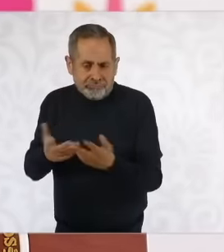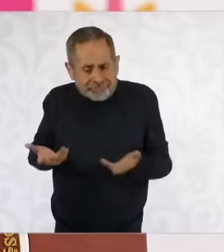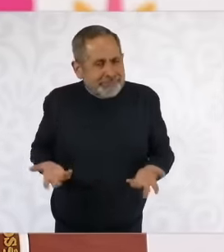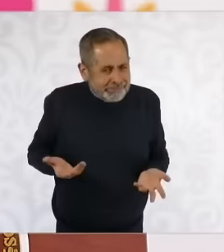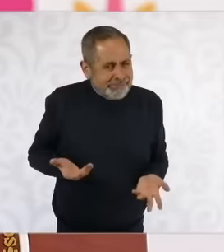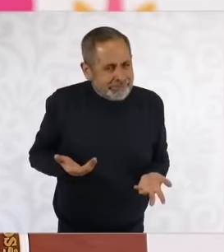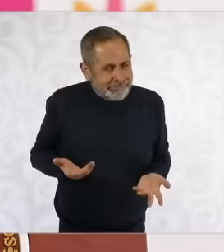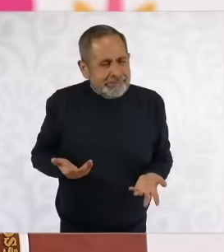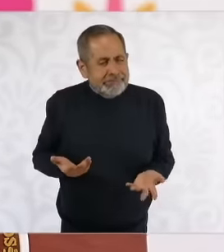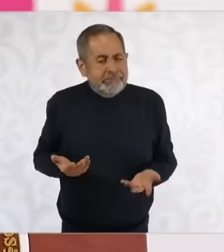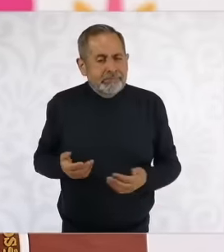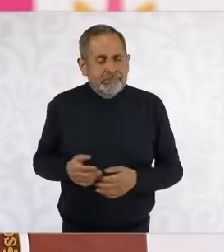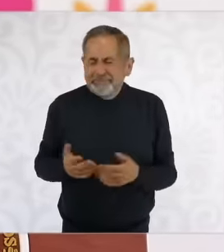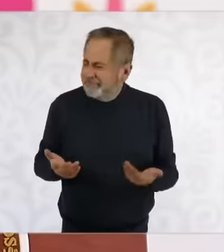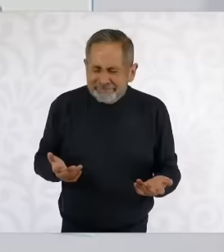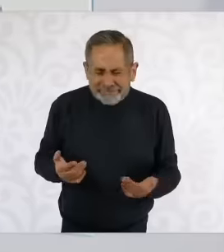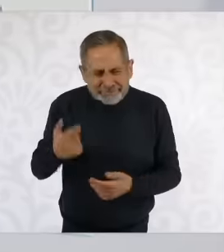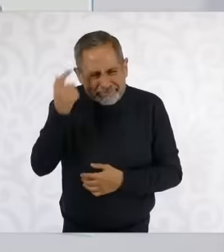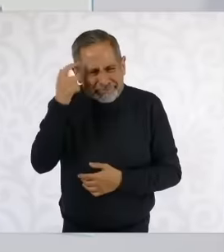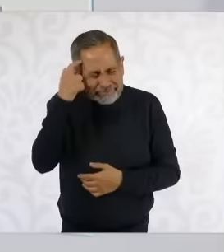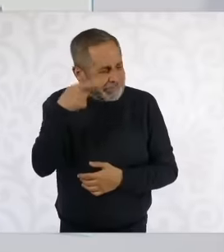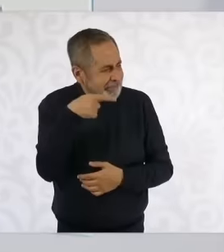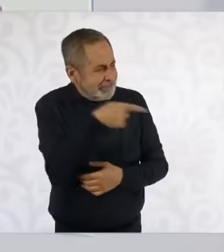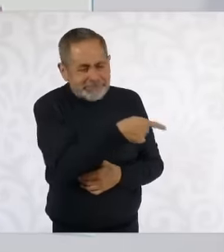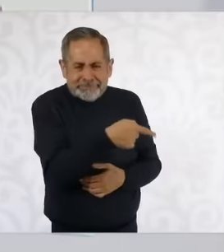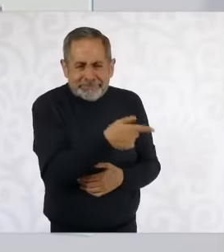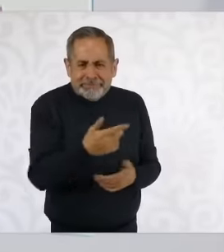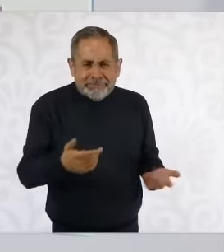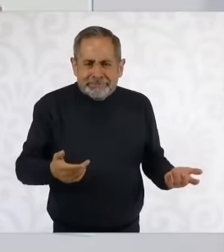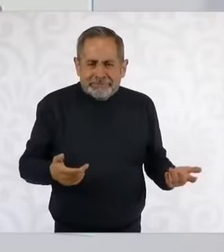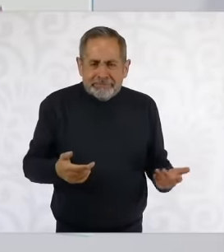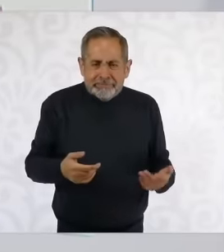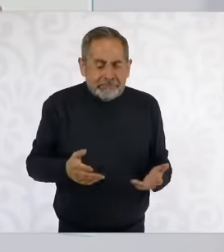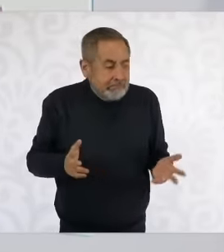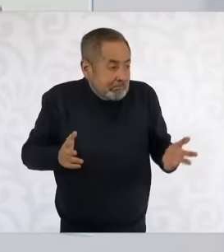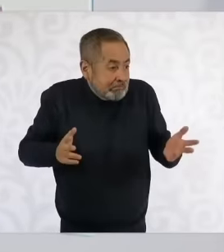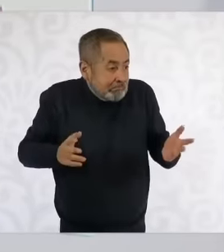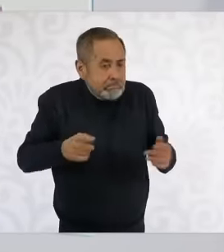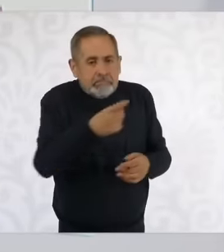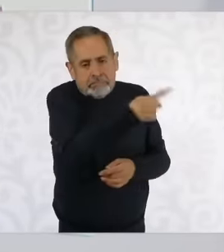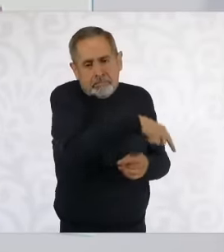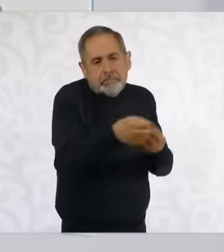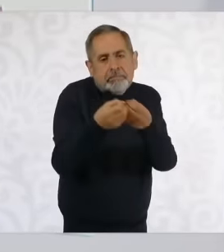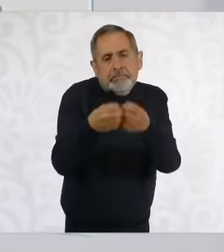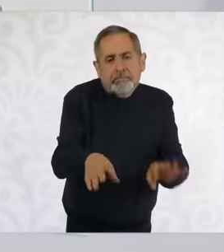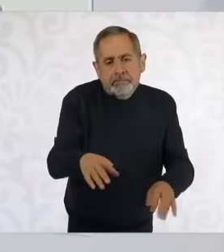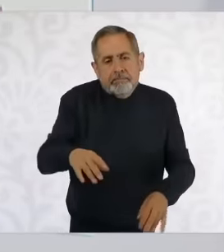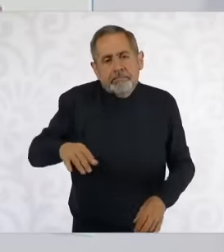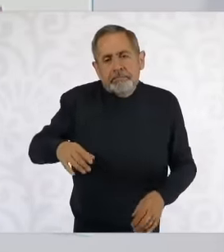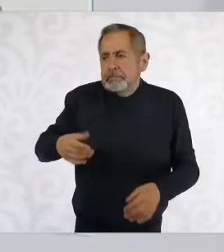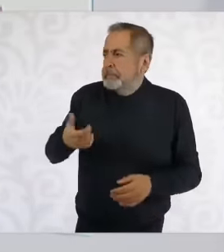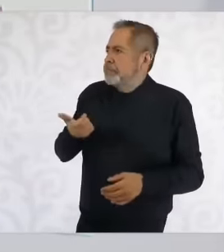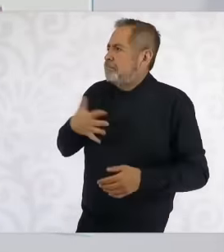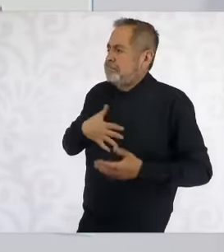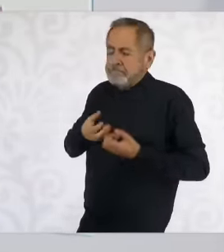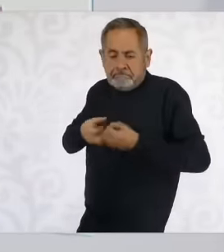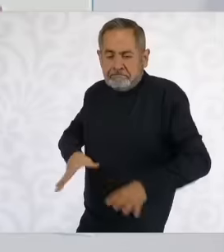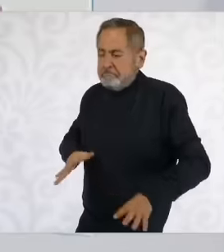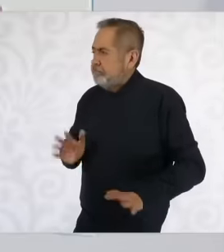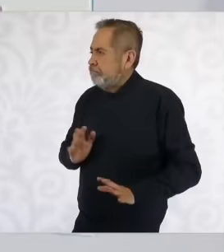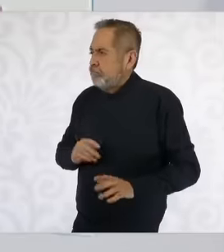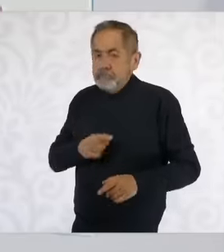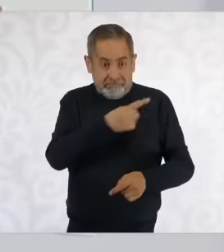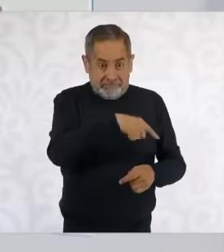reason perhaps because it affects their interests there is a group that says